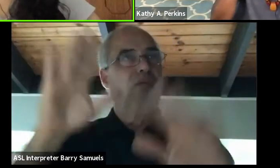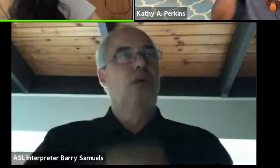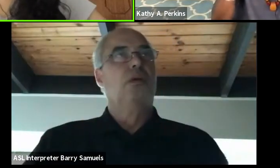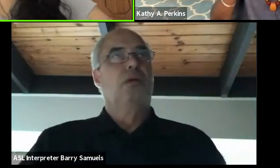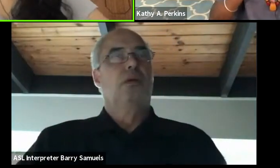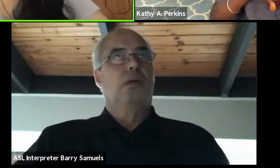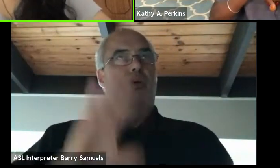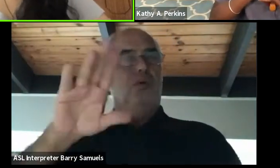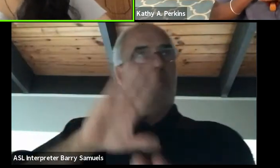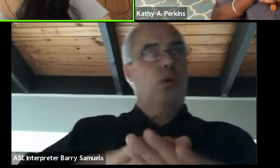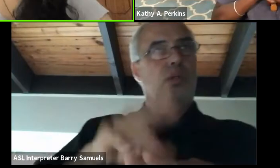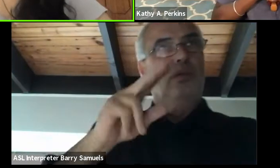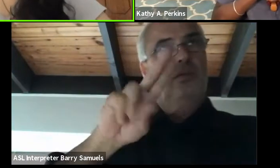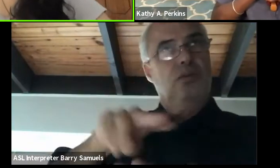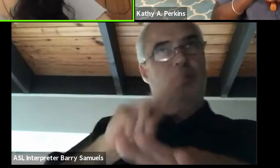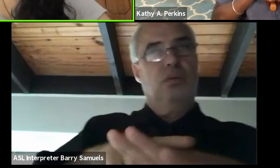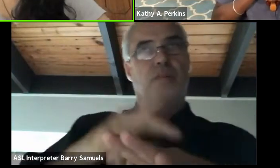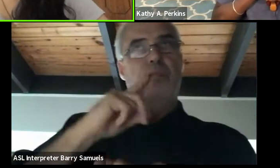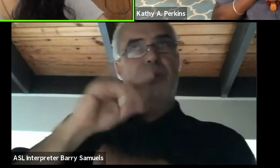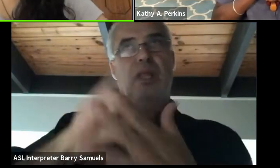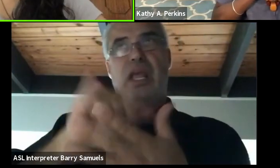that the anthology African women playwrights as well